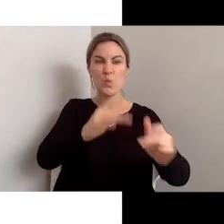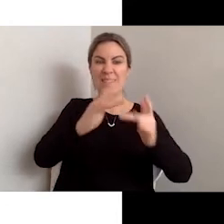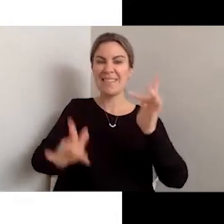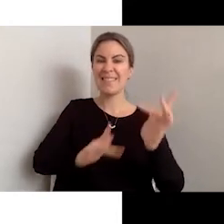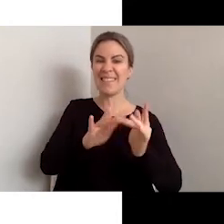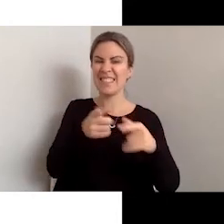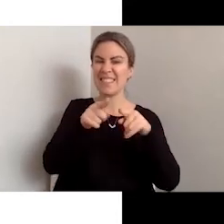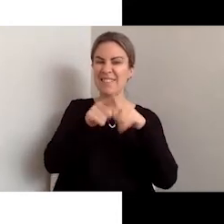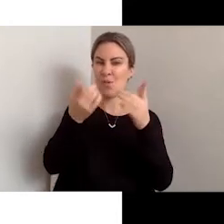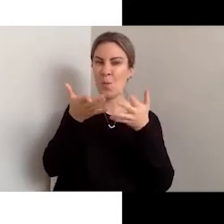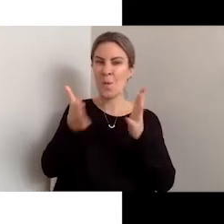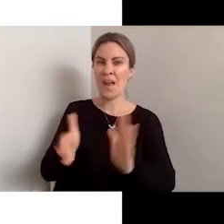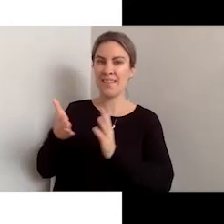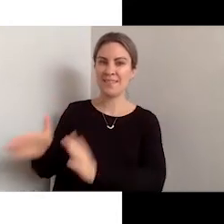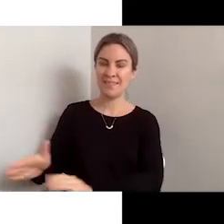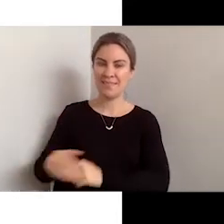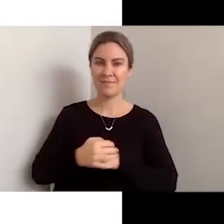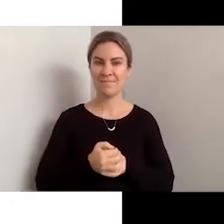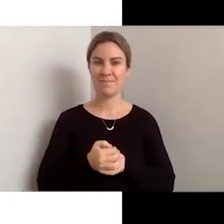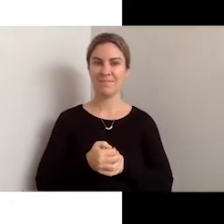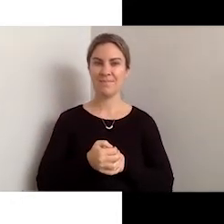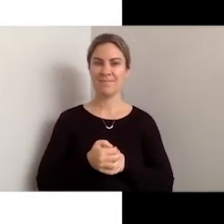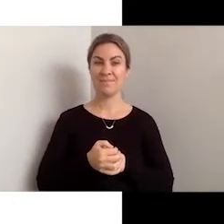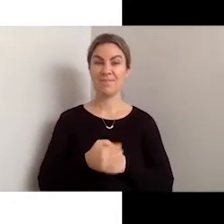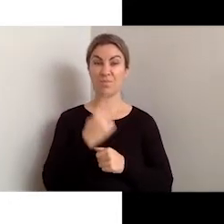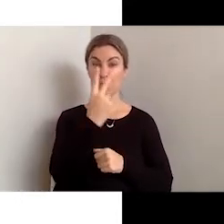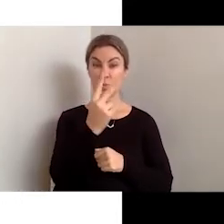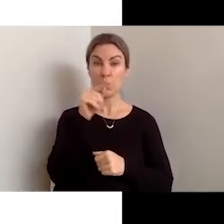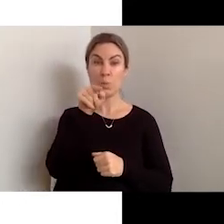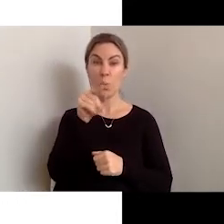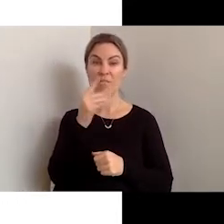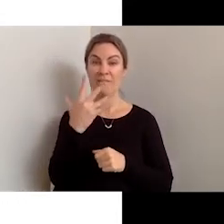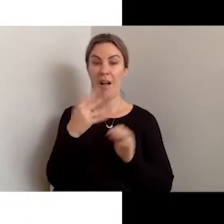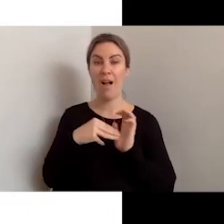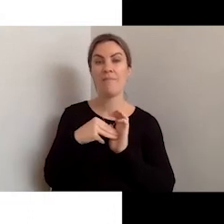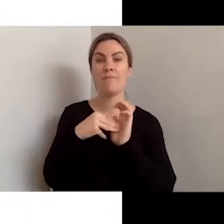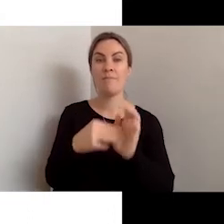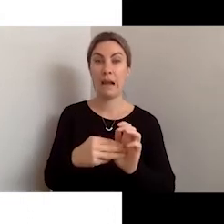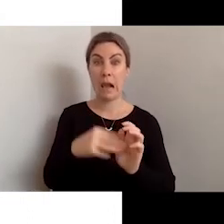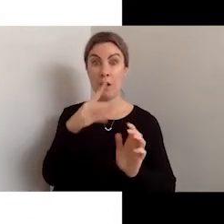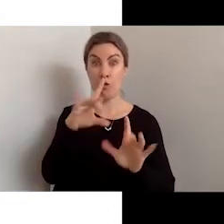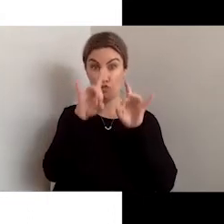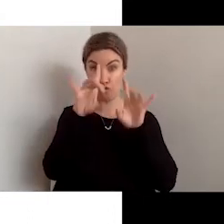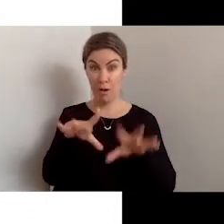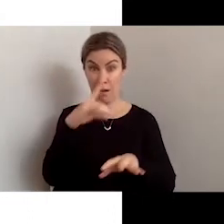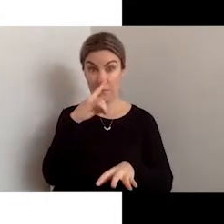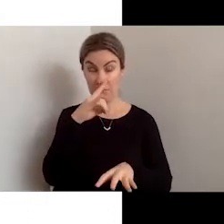With some 2.5 million Australians not online,